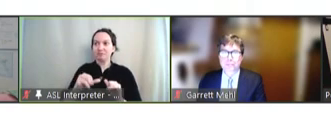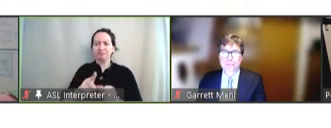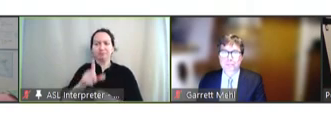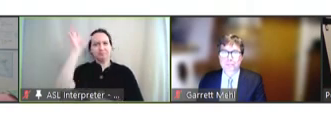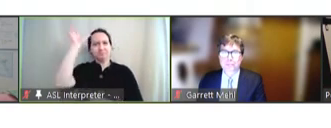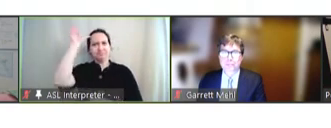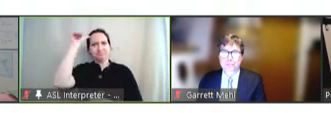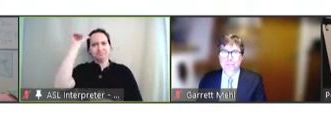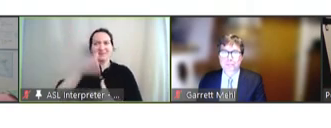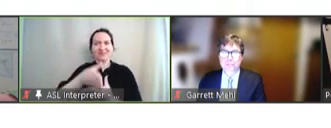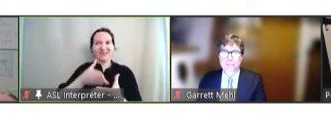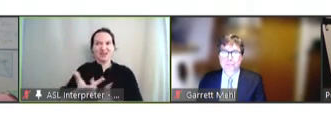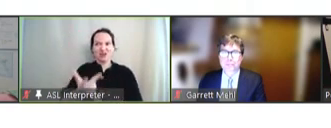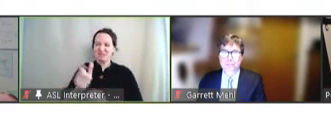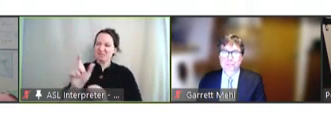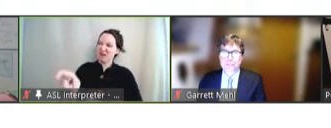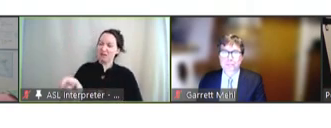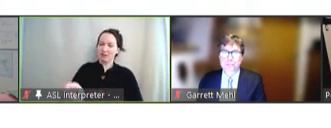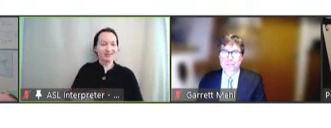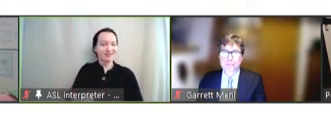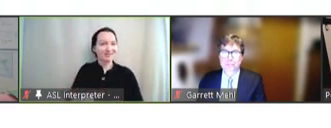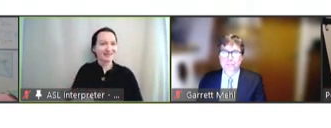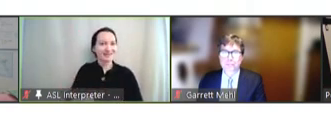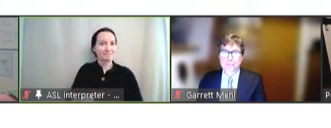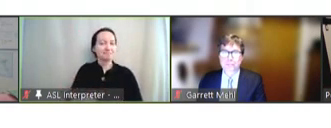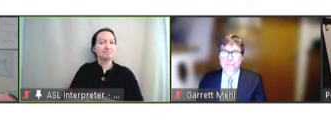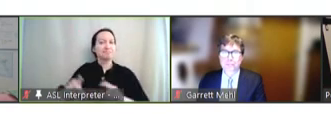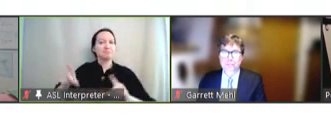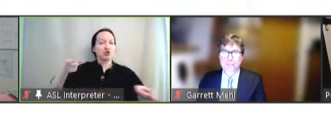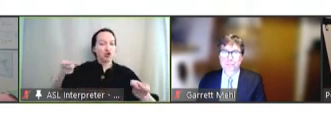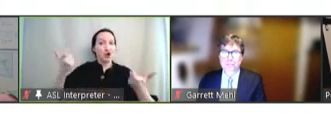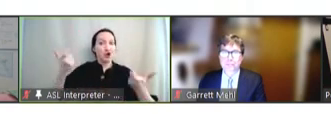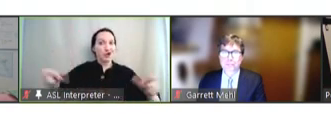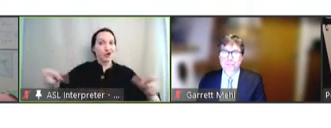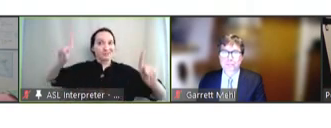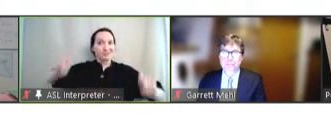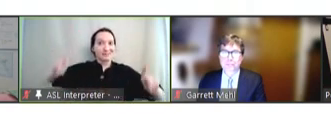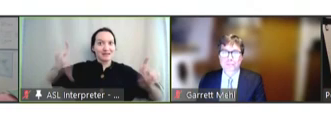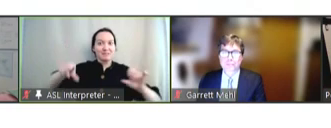you know, Phase 3 -- that is, a placebo-controlled large trial, similar to what was done for Moderna,